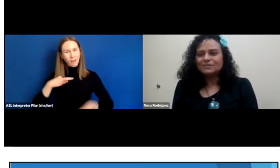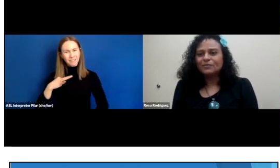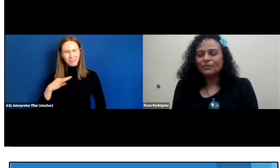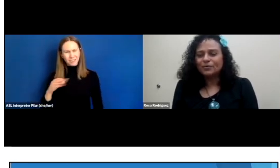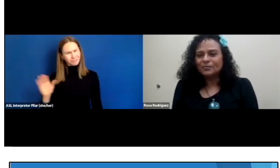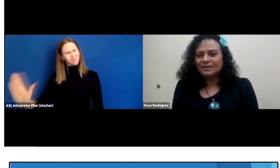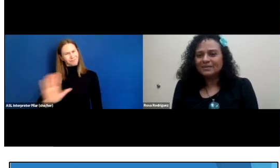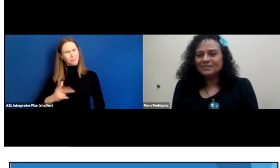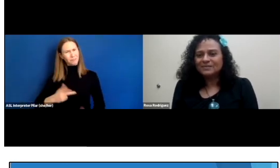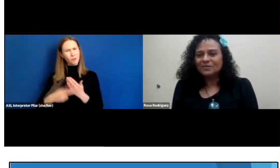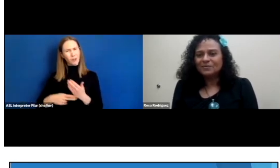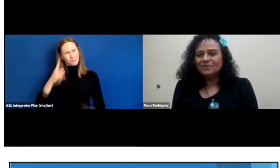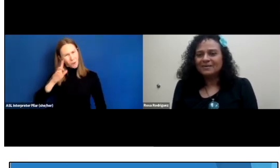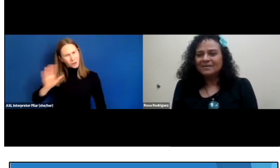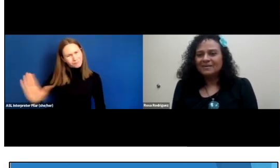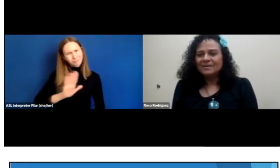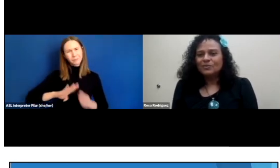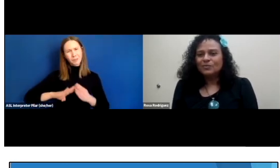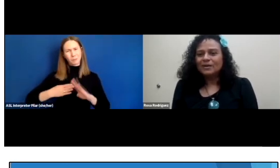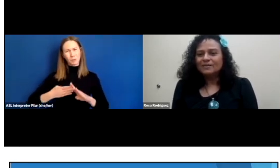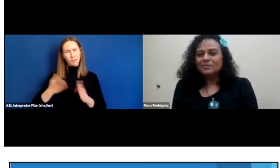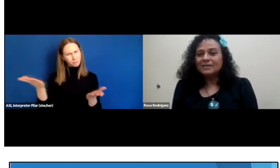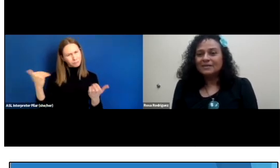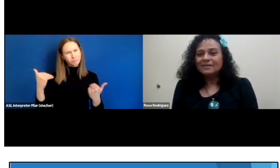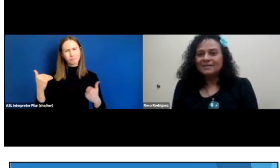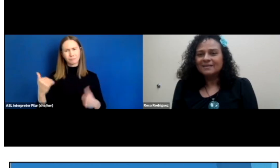it's for their community so we let them lead.